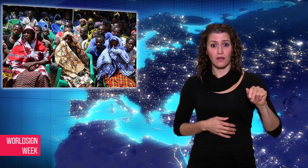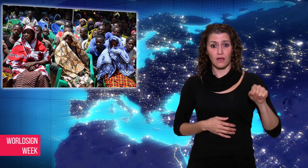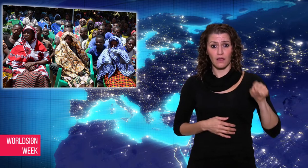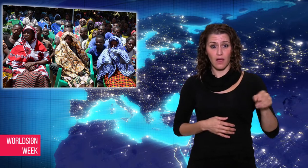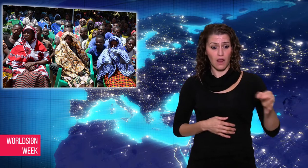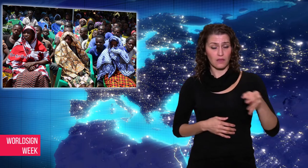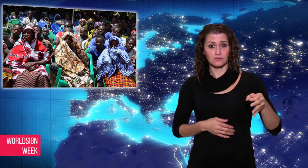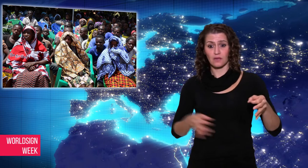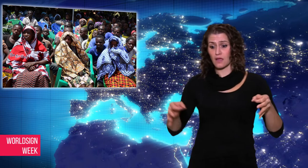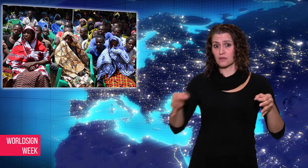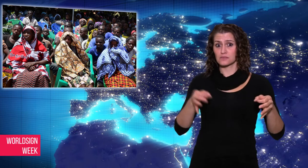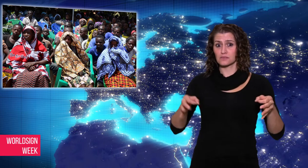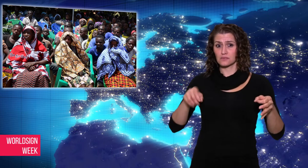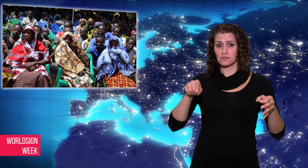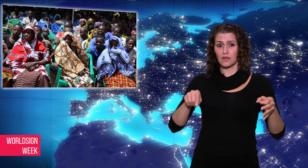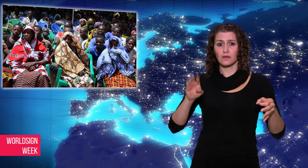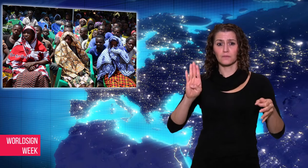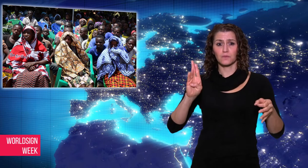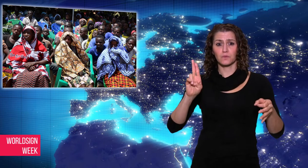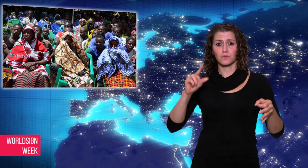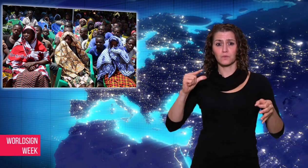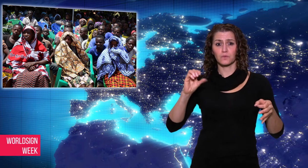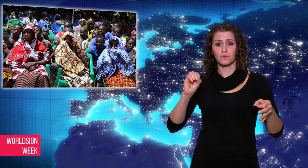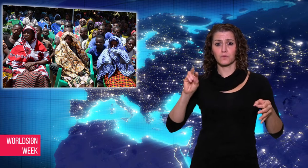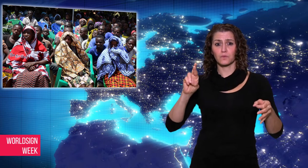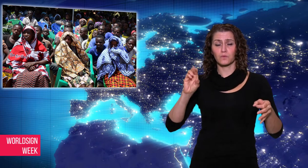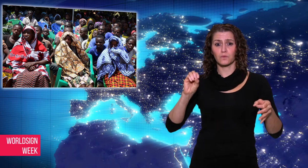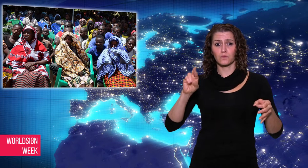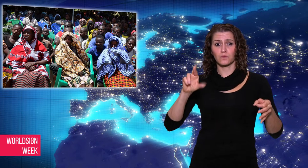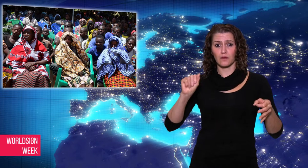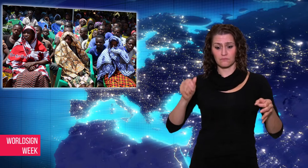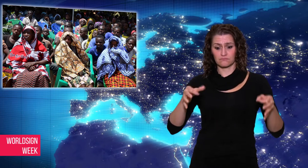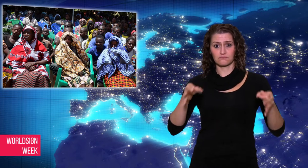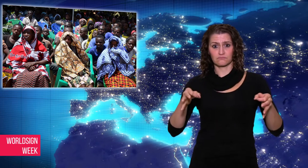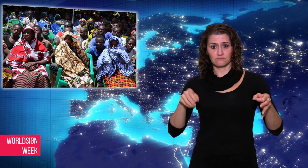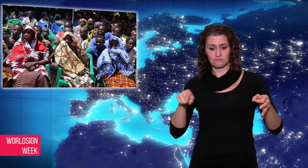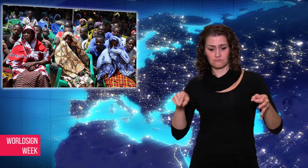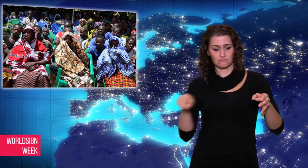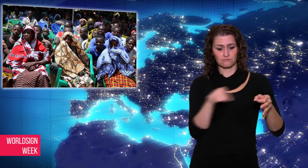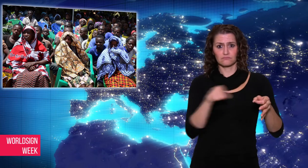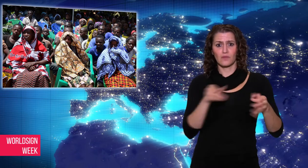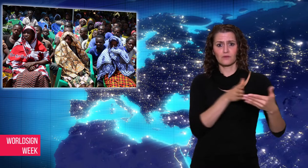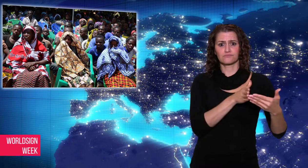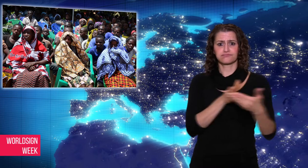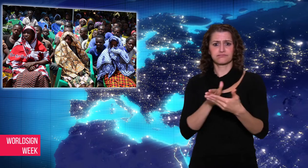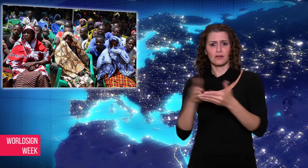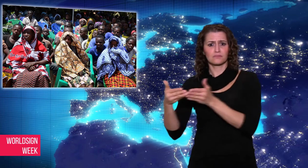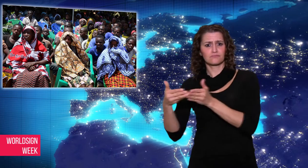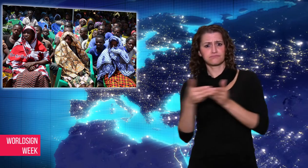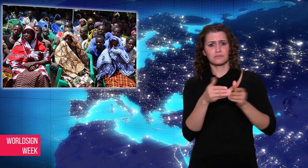passengers between Ukara and